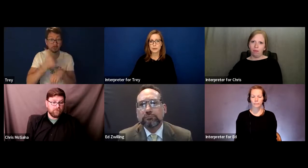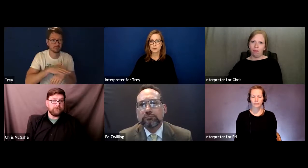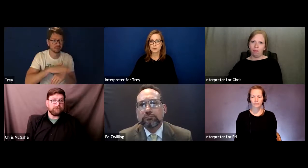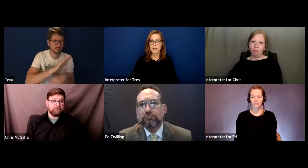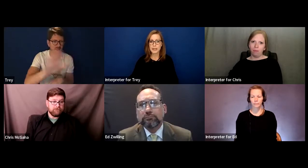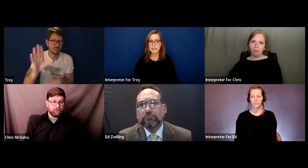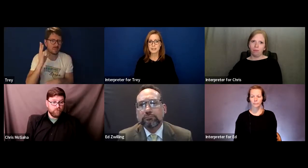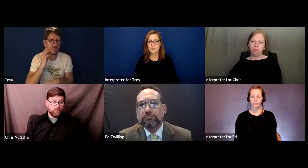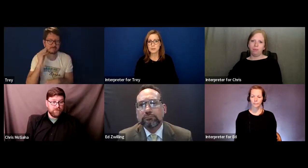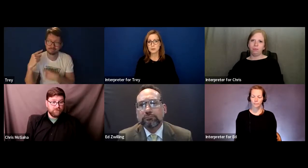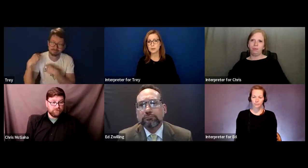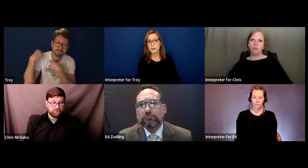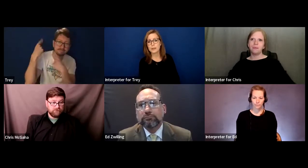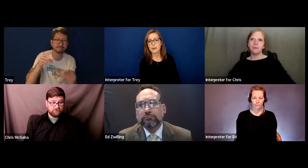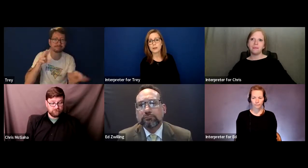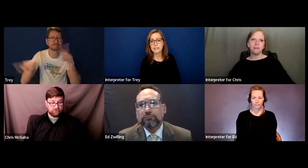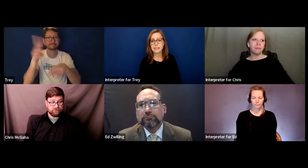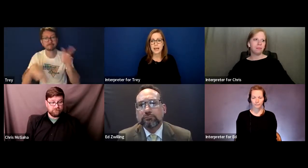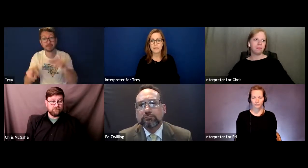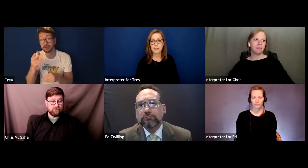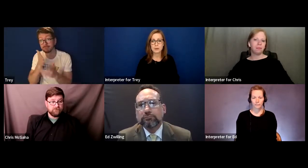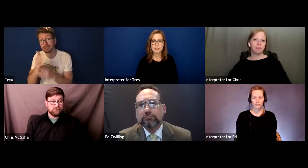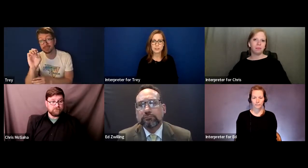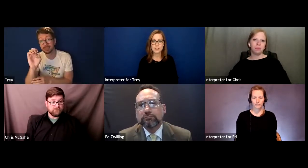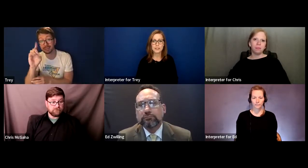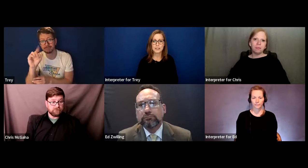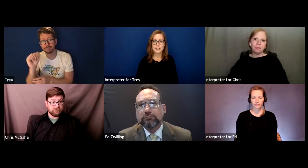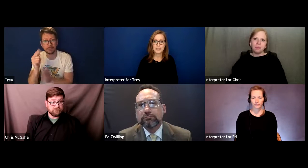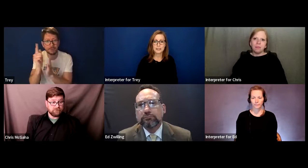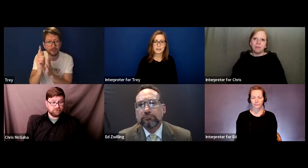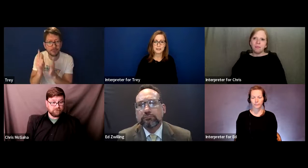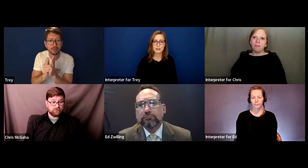I do want to ask if any of you in our audience have any questions, anything that has come